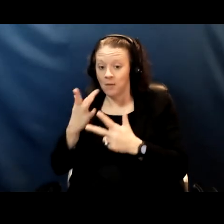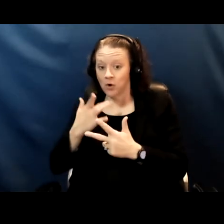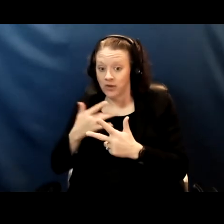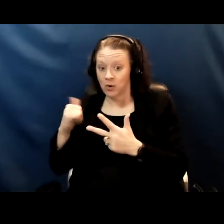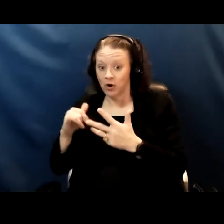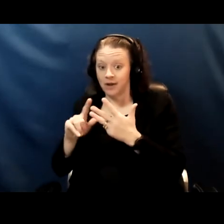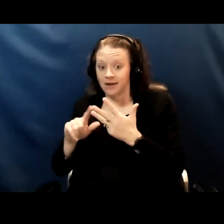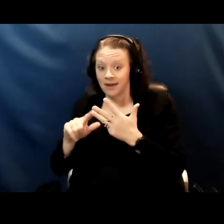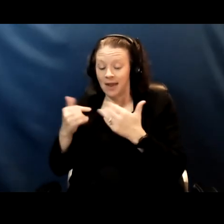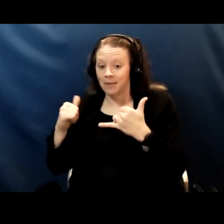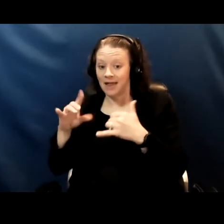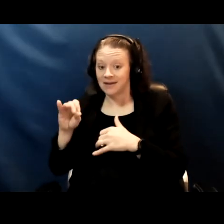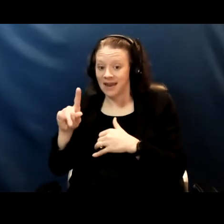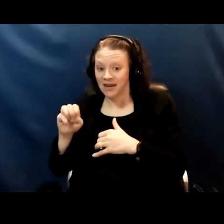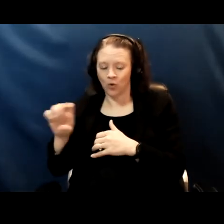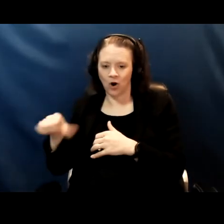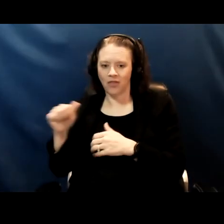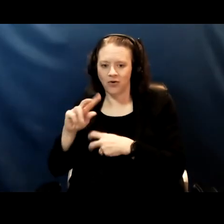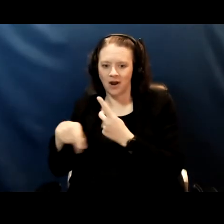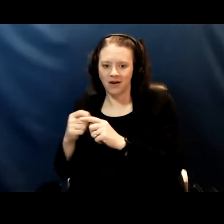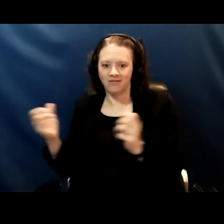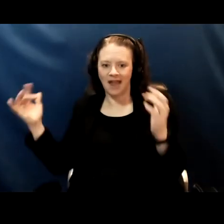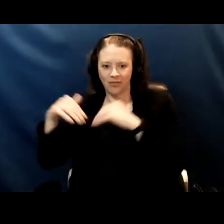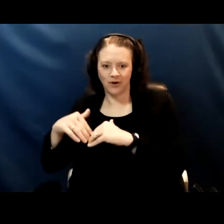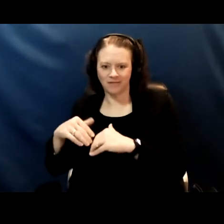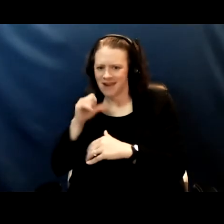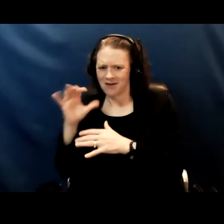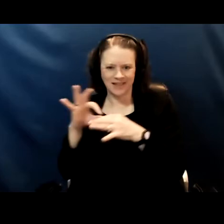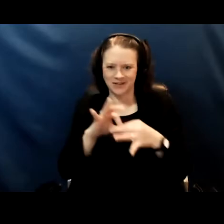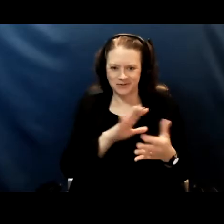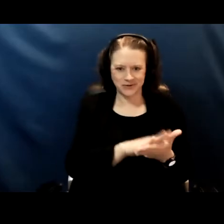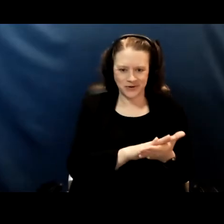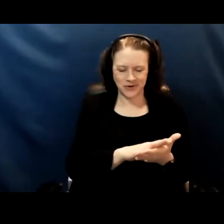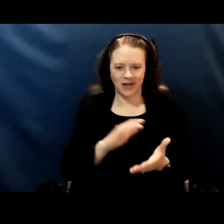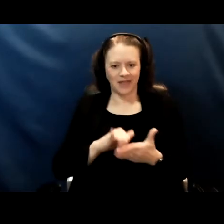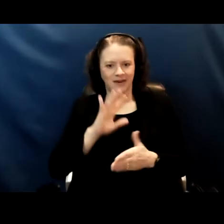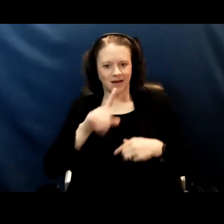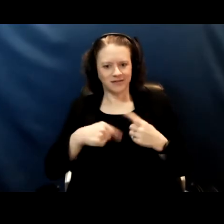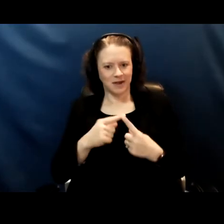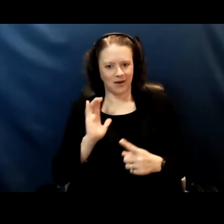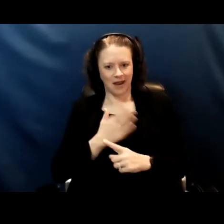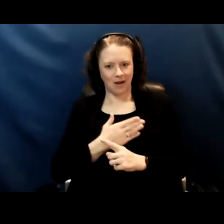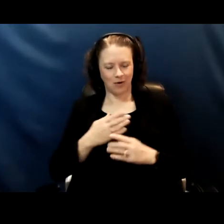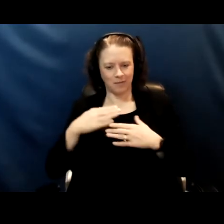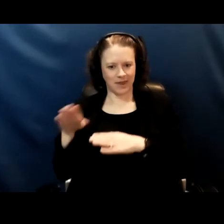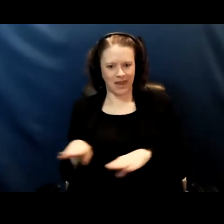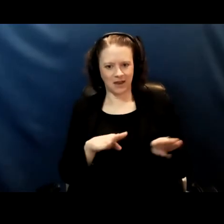or other type of gathering. And that speaks to our behavior when we are in certain settings